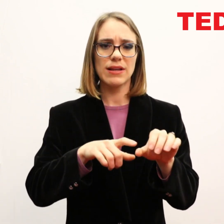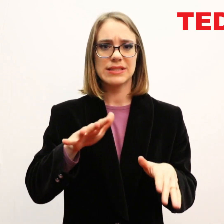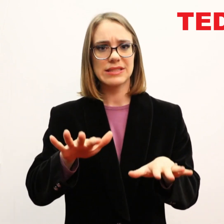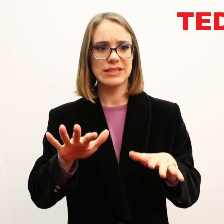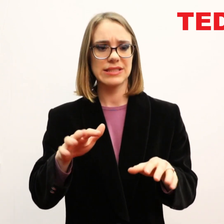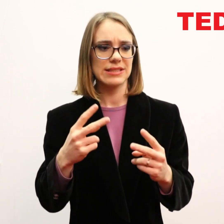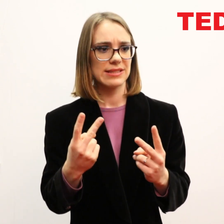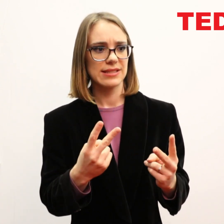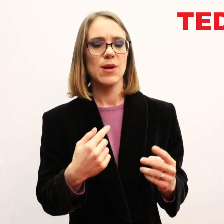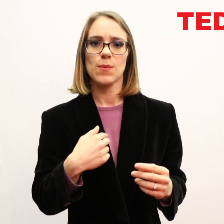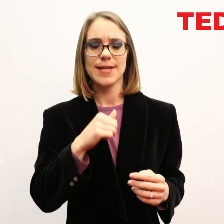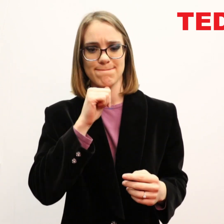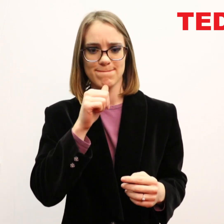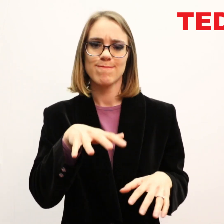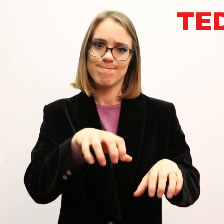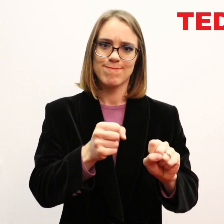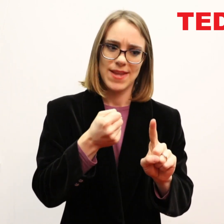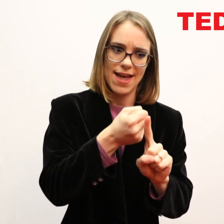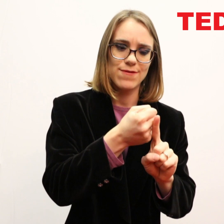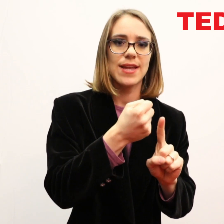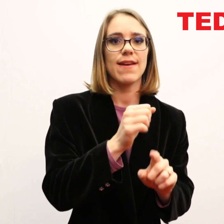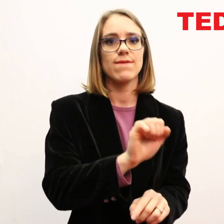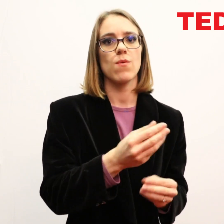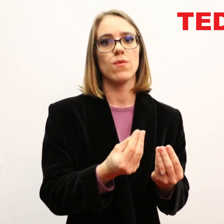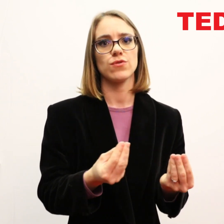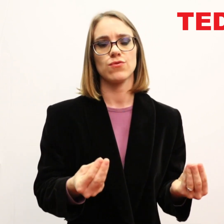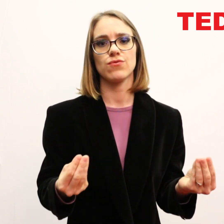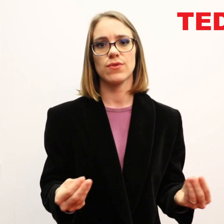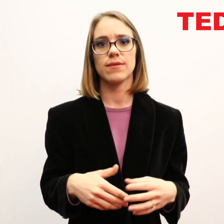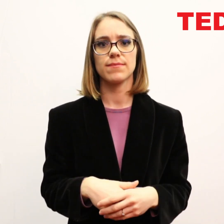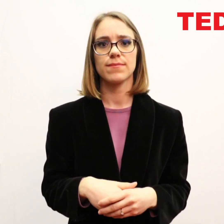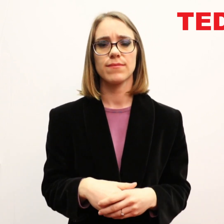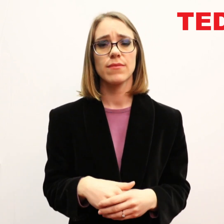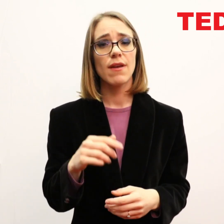the quality of education forces us to advocate for our children's future.